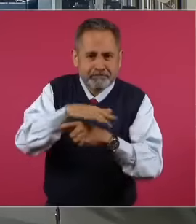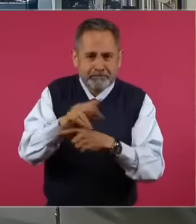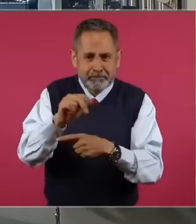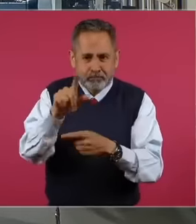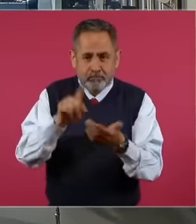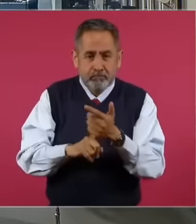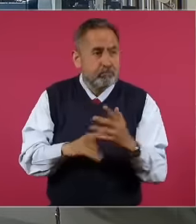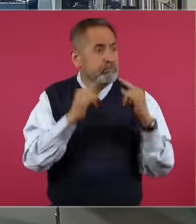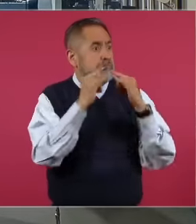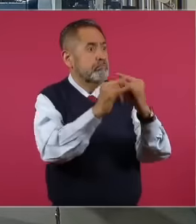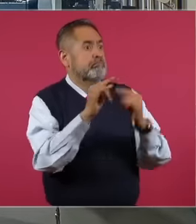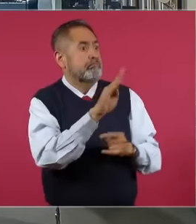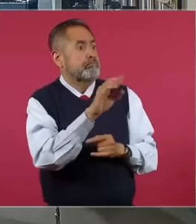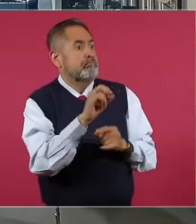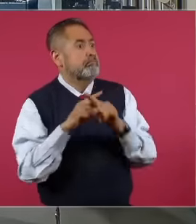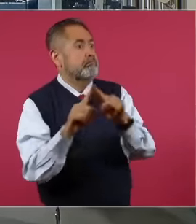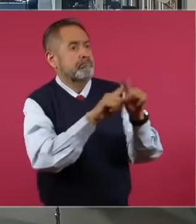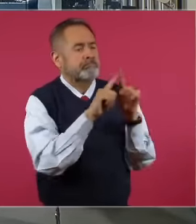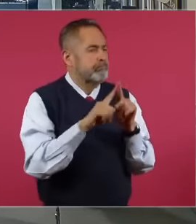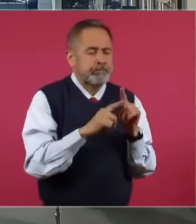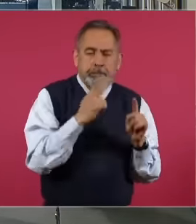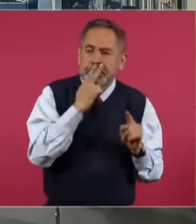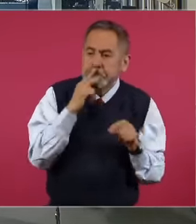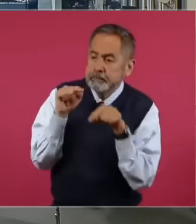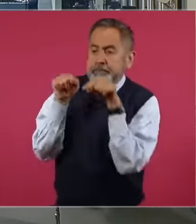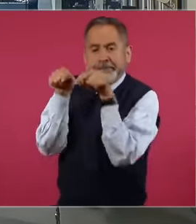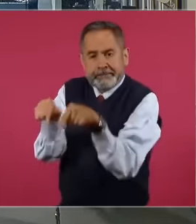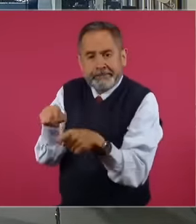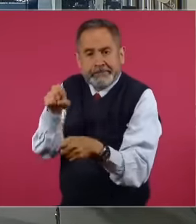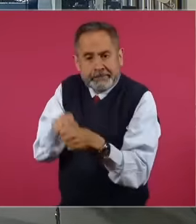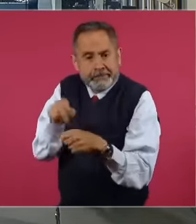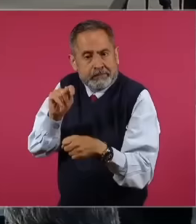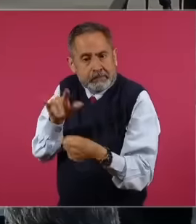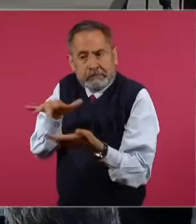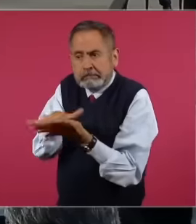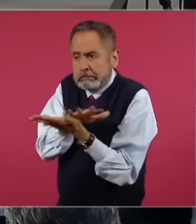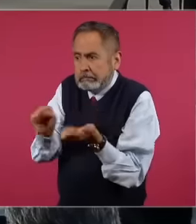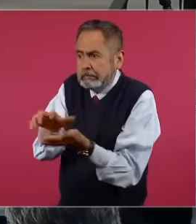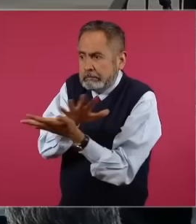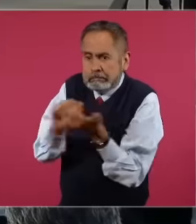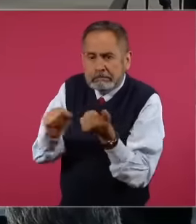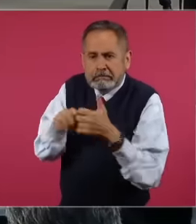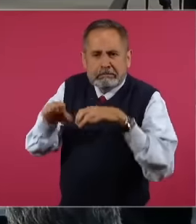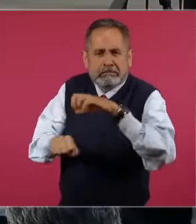Biodiversity Pavilion value the biodiversity that is destroying their companies. As for example in